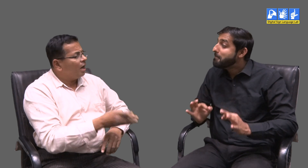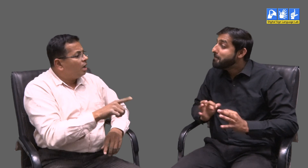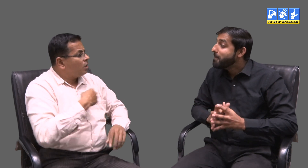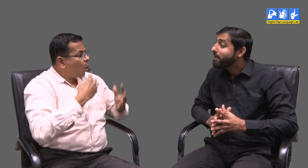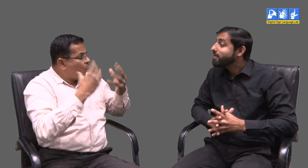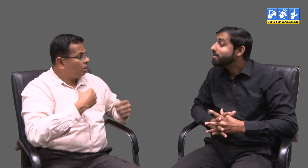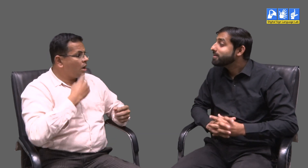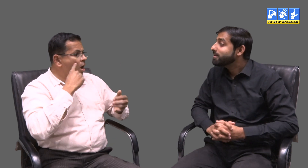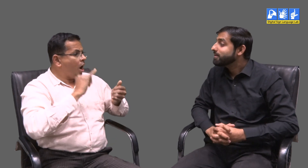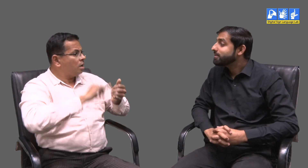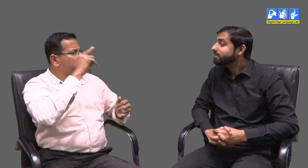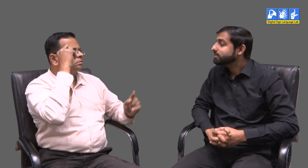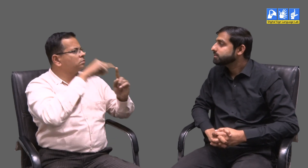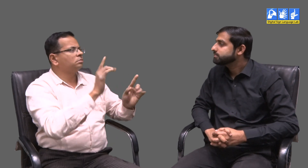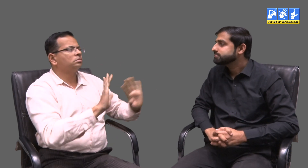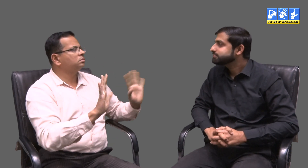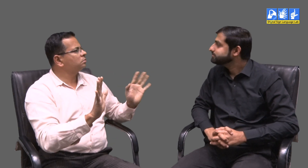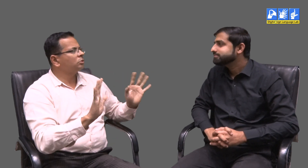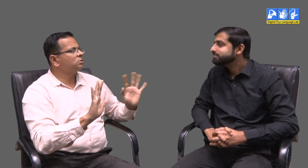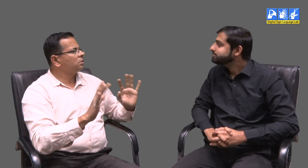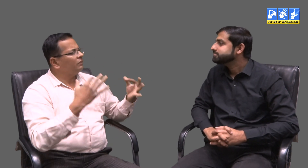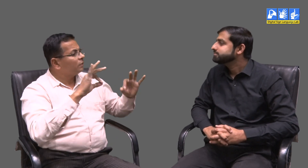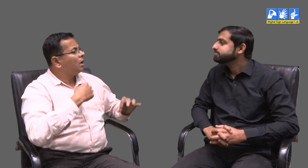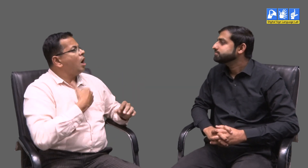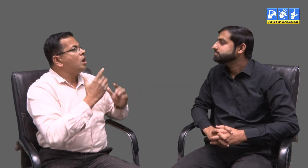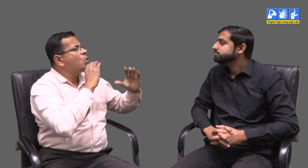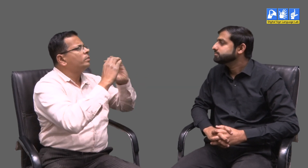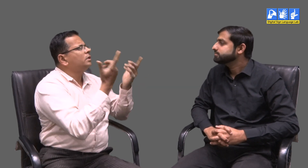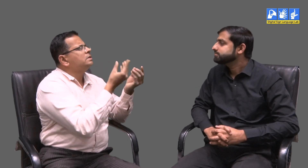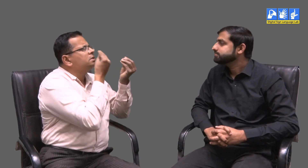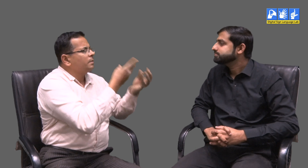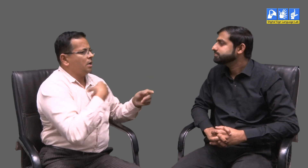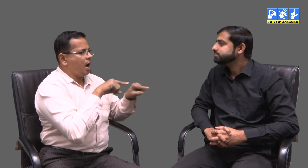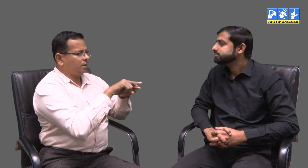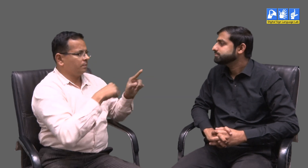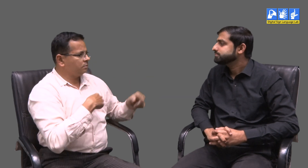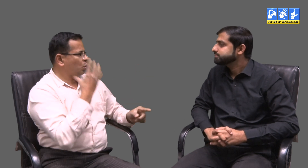I am not saying that everyone must know Indian Sign Language. We should be able to have simple conversations.